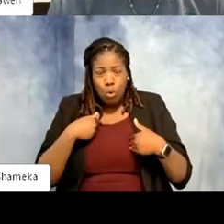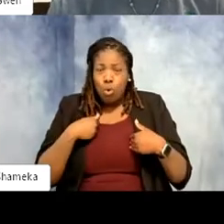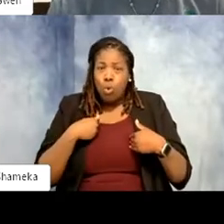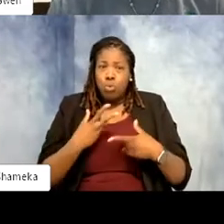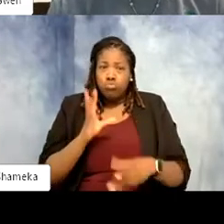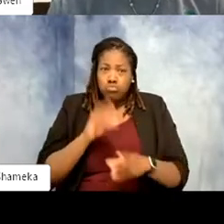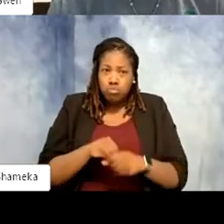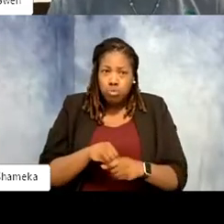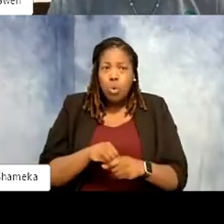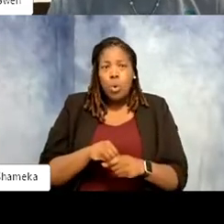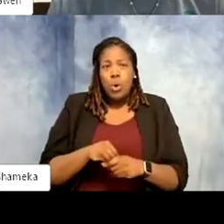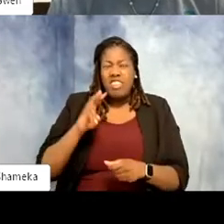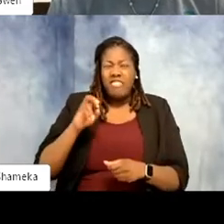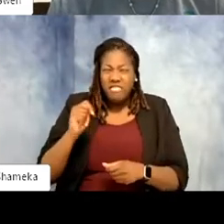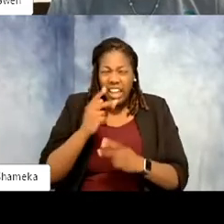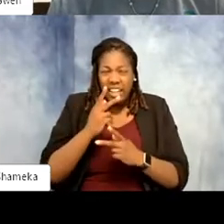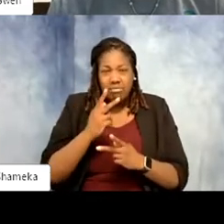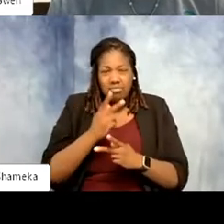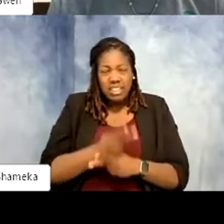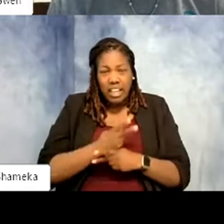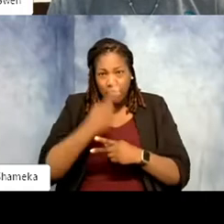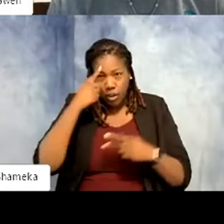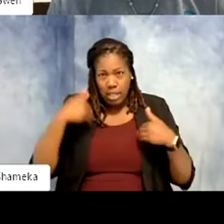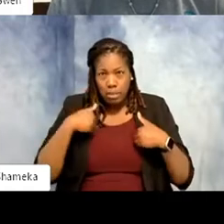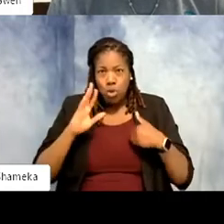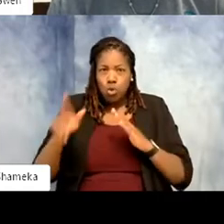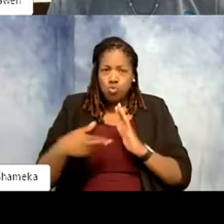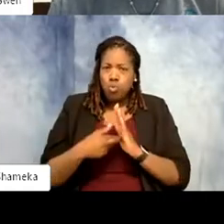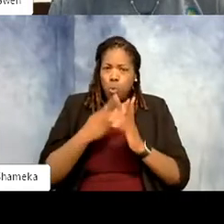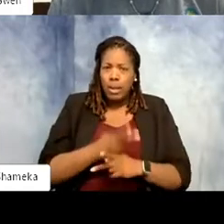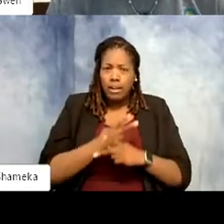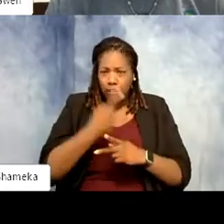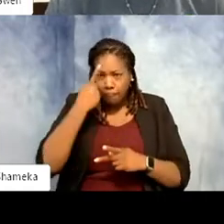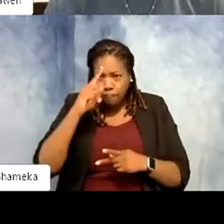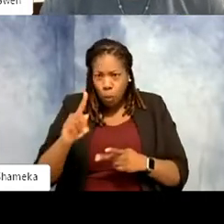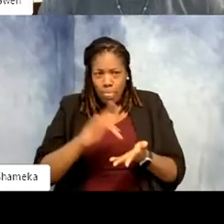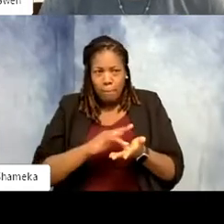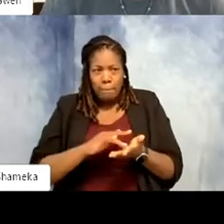management, of these animals too. What is your role in caring for the medical side of these animals?